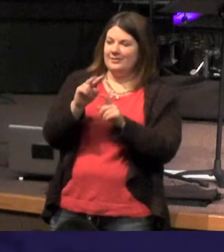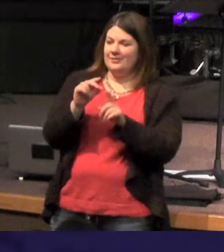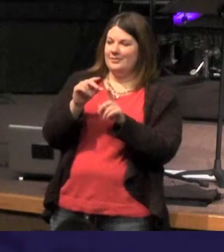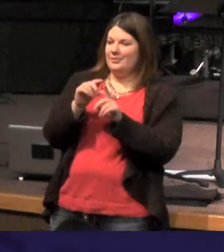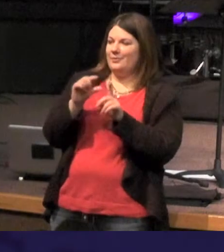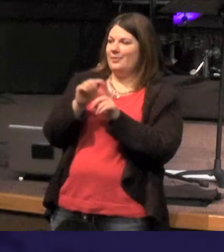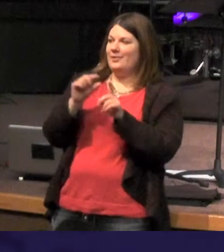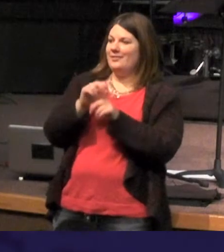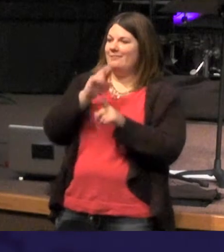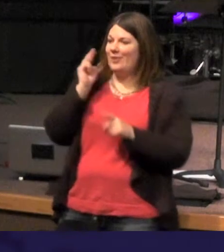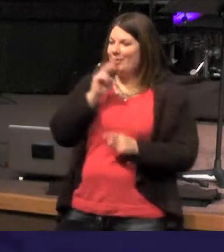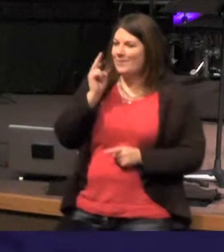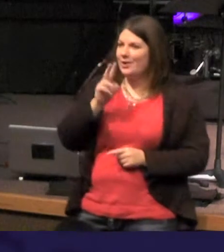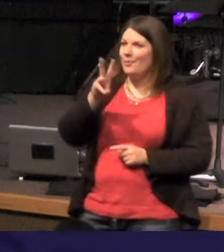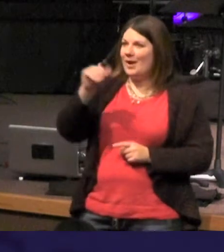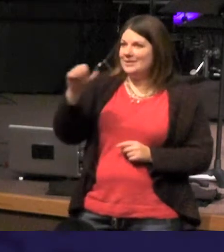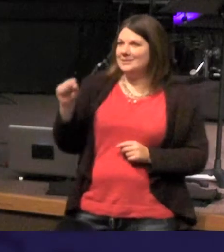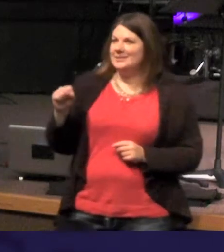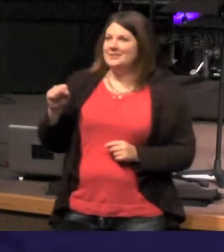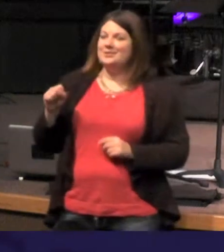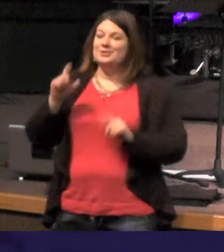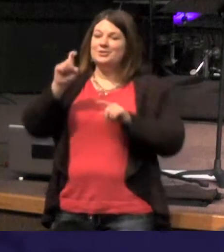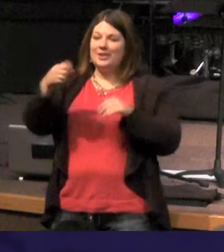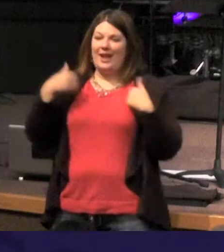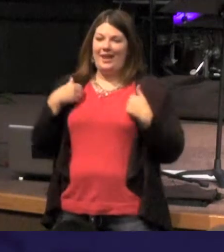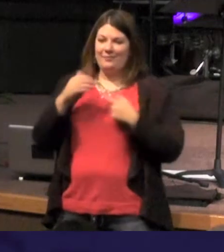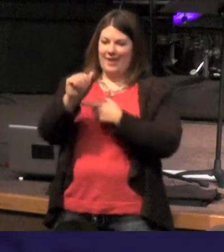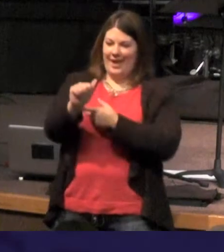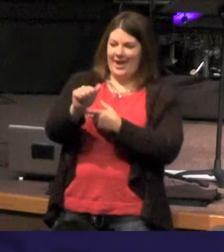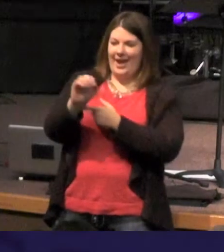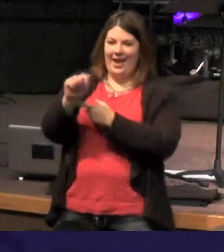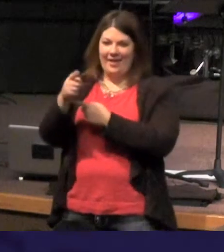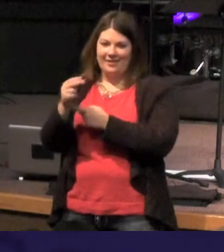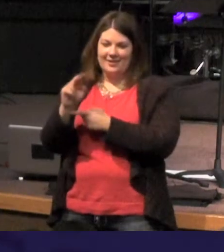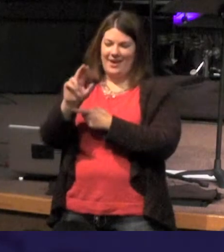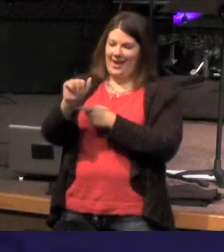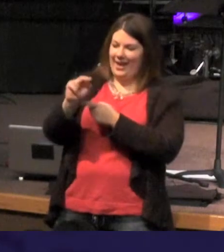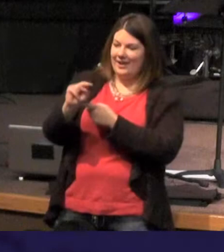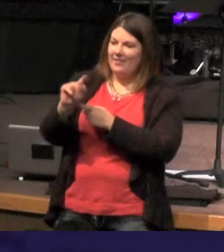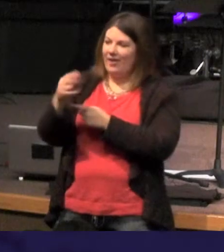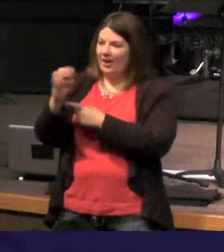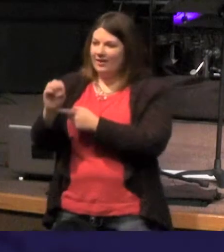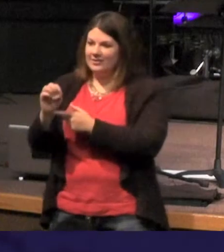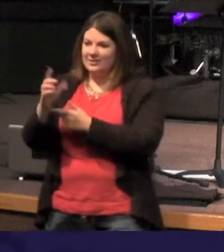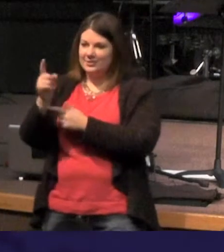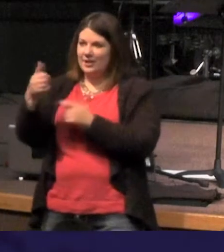we expect that should have the article right - notice the next thing it does not when it precedes the verb